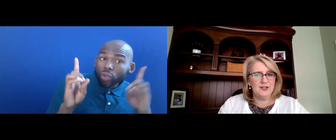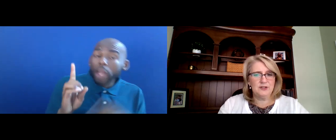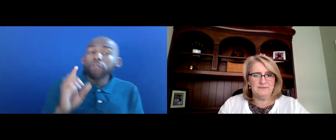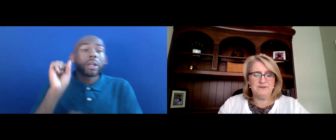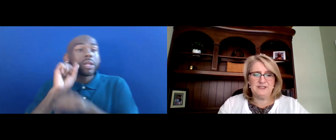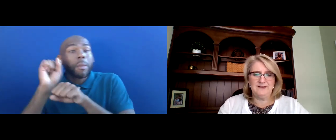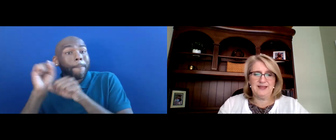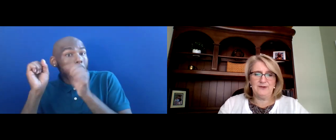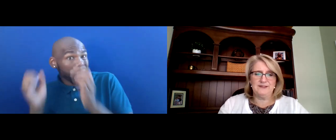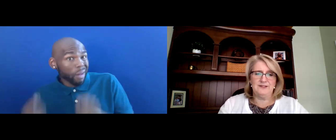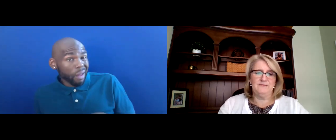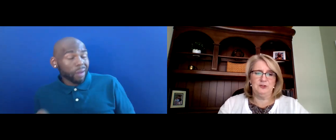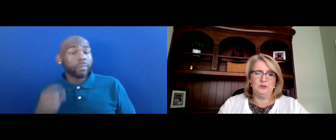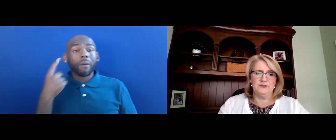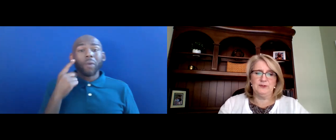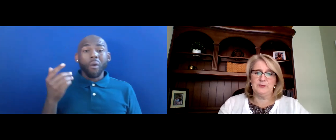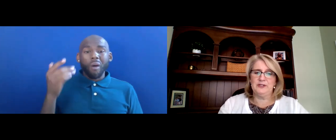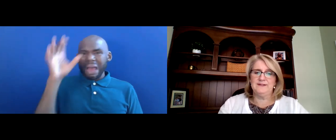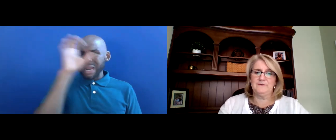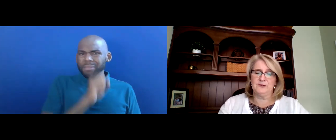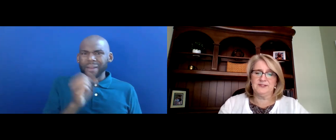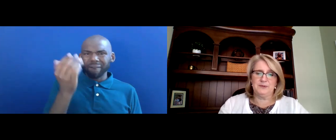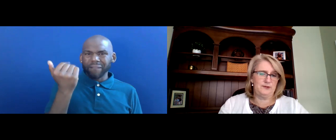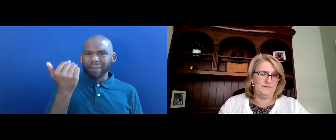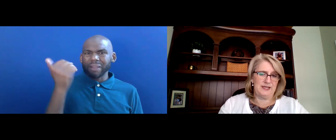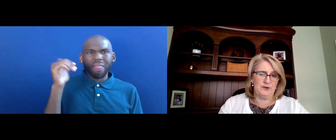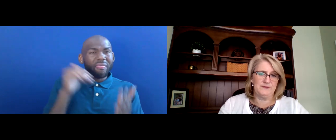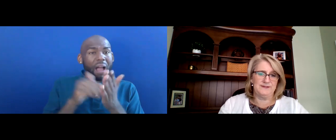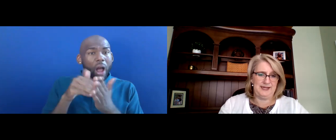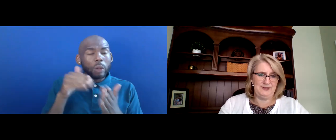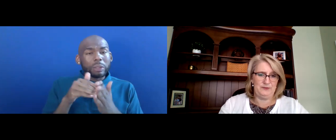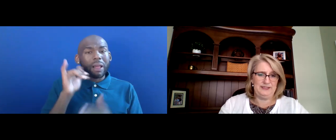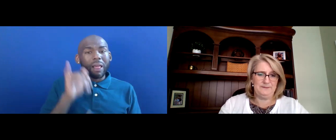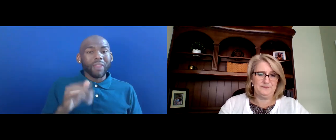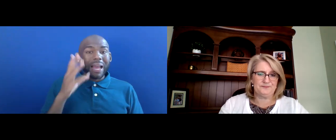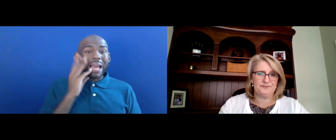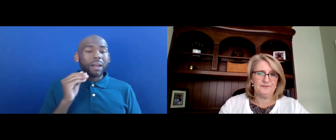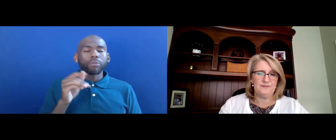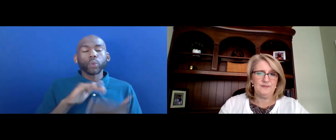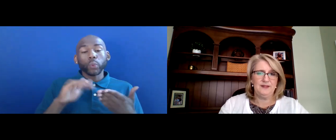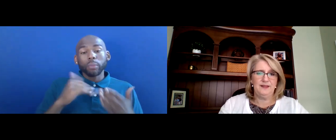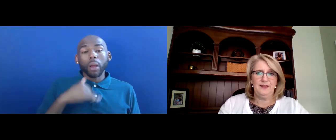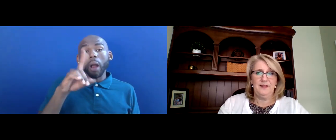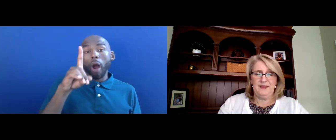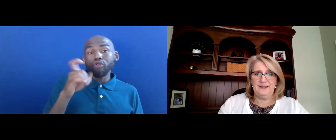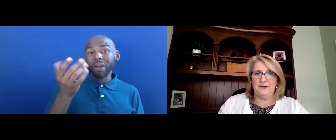115,000 INDIVIDUALS WHO EXPERIENCE A FIRST EPISODE OF PSYCHOSIS ANNUALLY. THANK YOU.